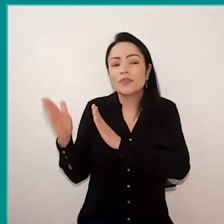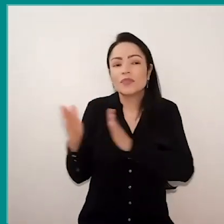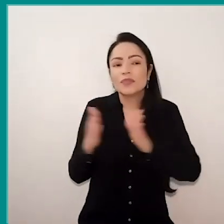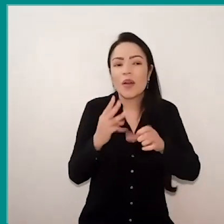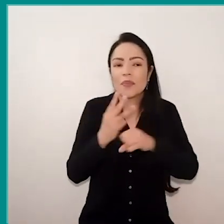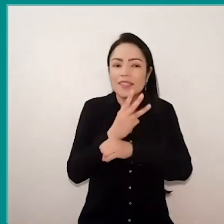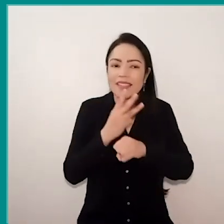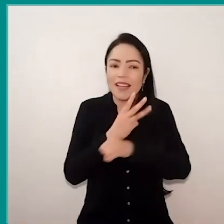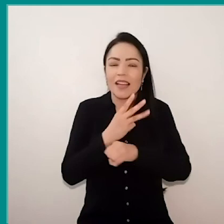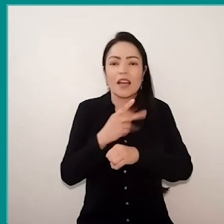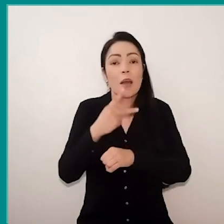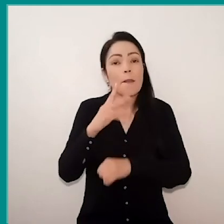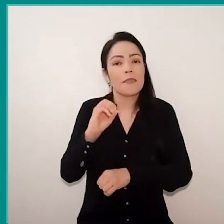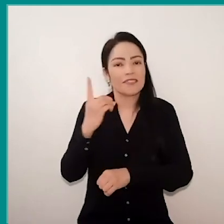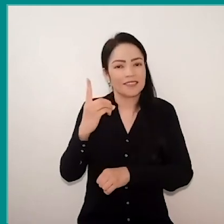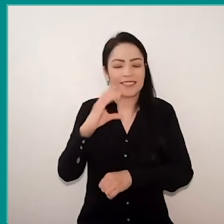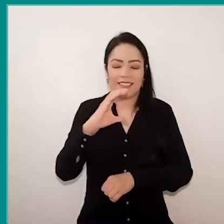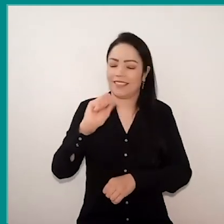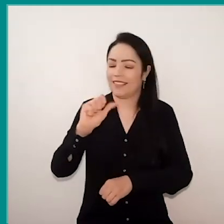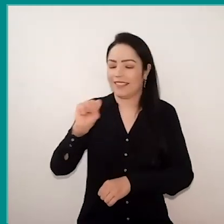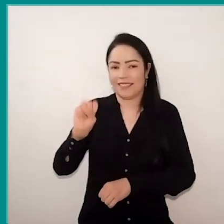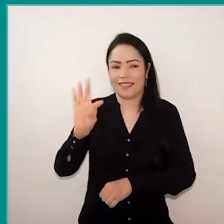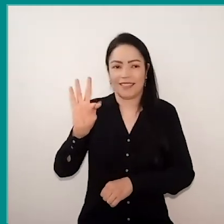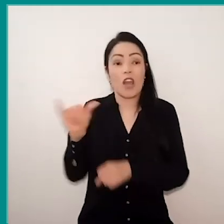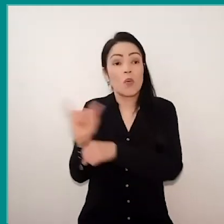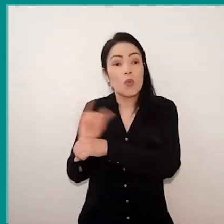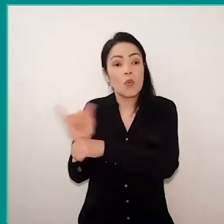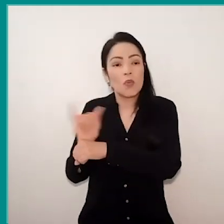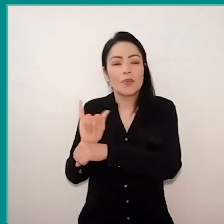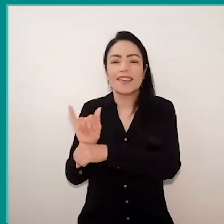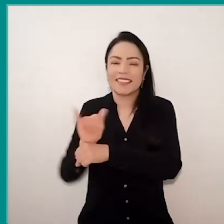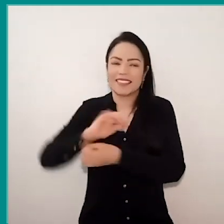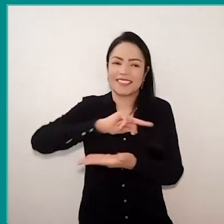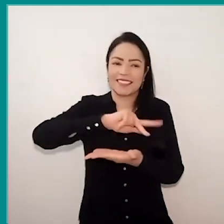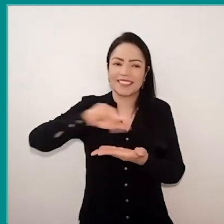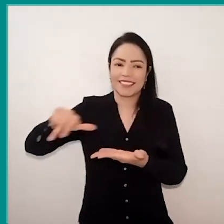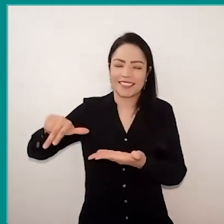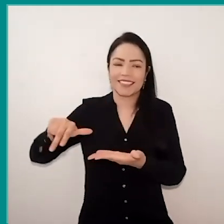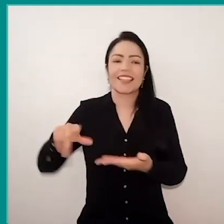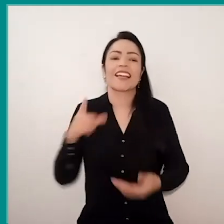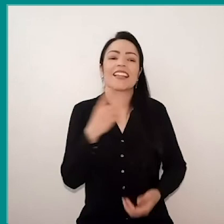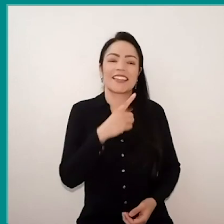Podcasts, YouTube, anyway. On all these platforms, we have… the educators